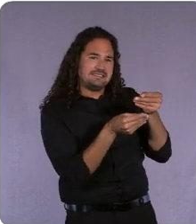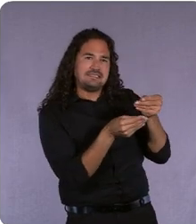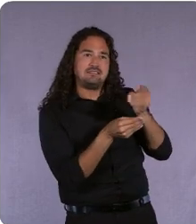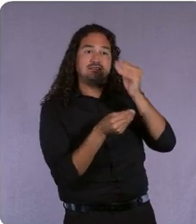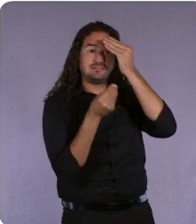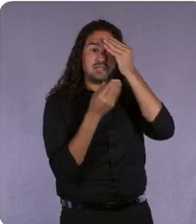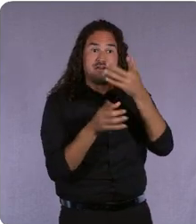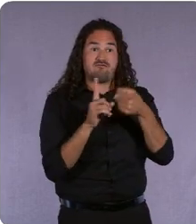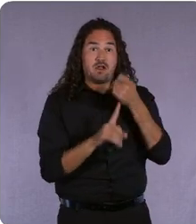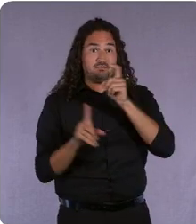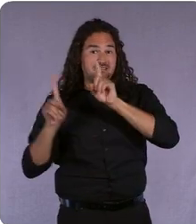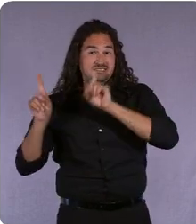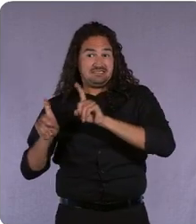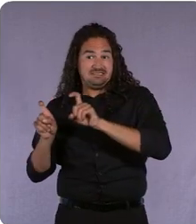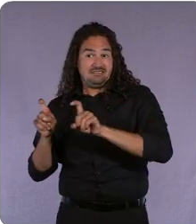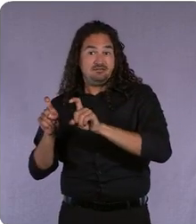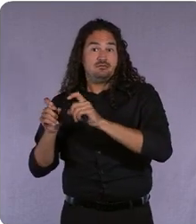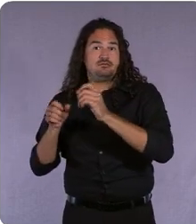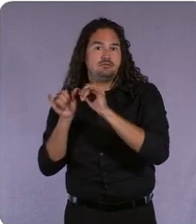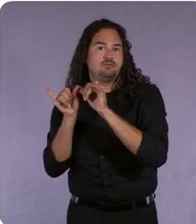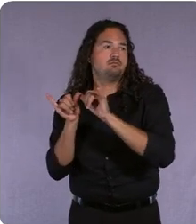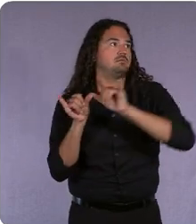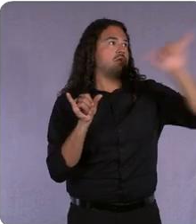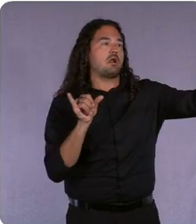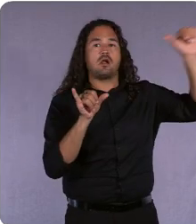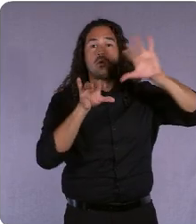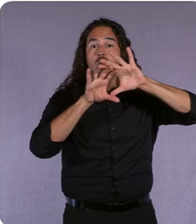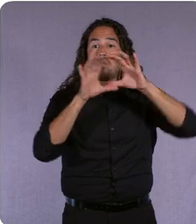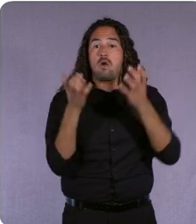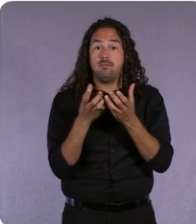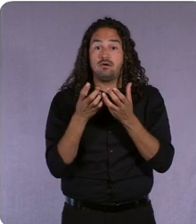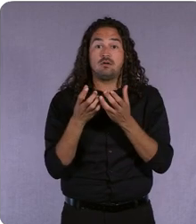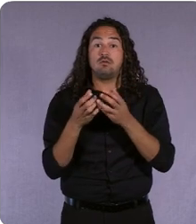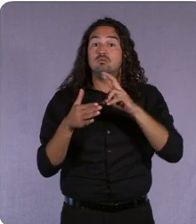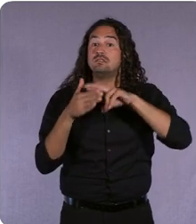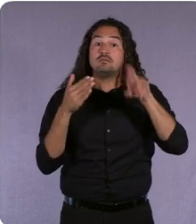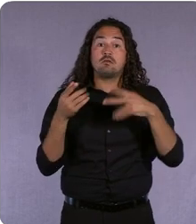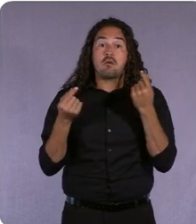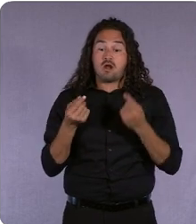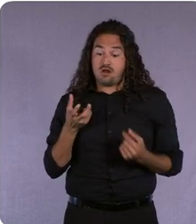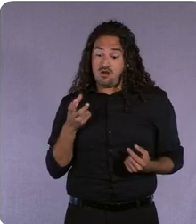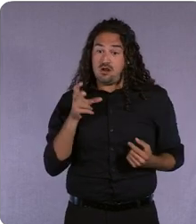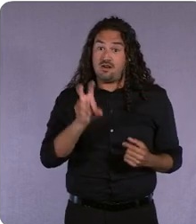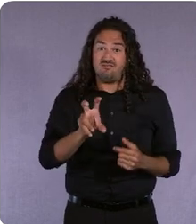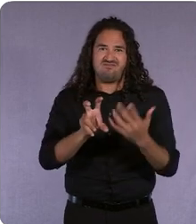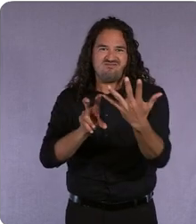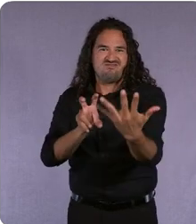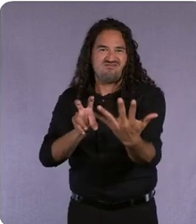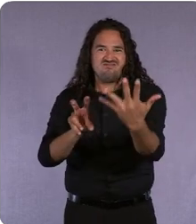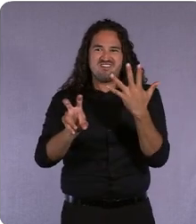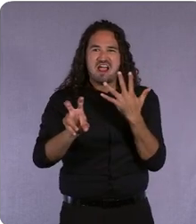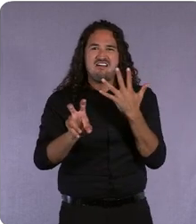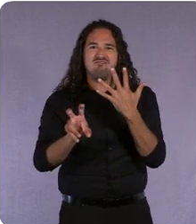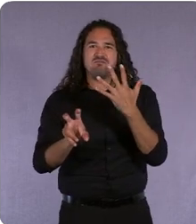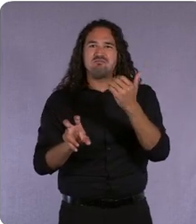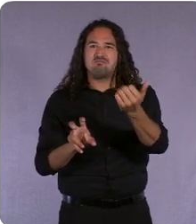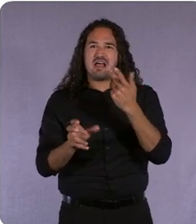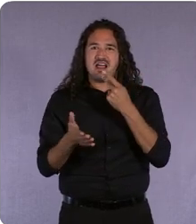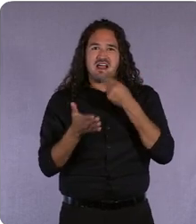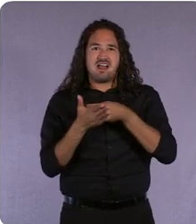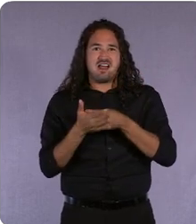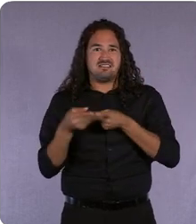scale globally and the results have been a five to one return on their ad spend. Now the brands that